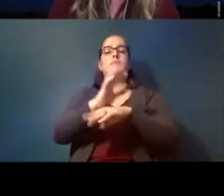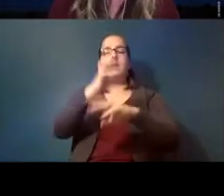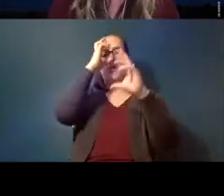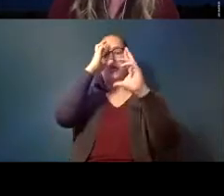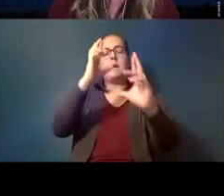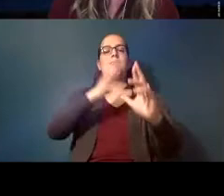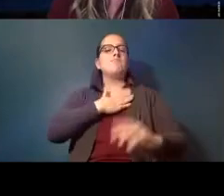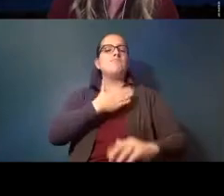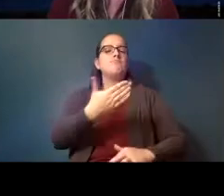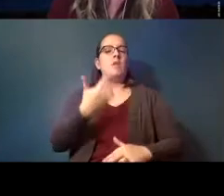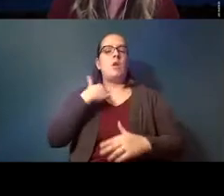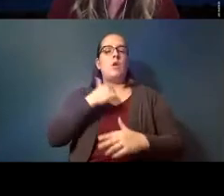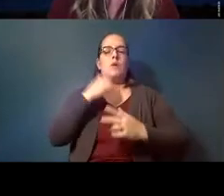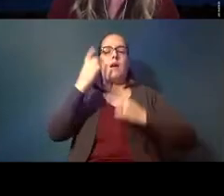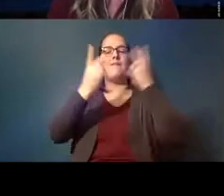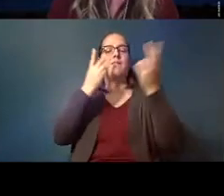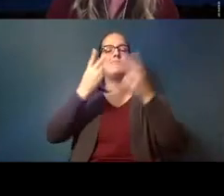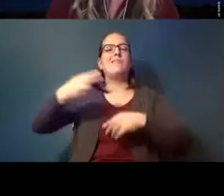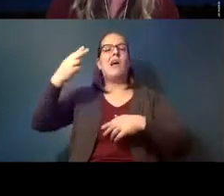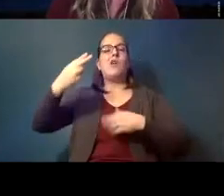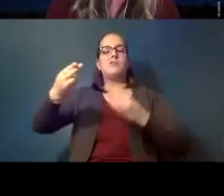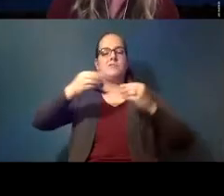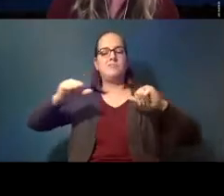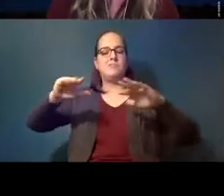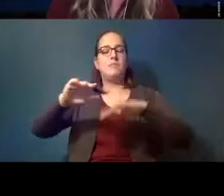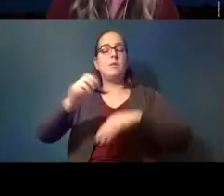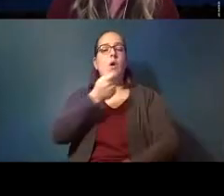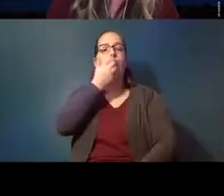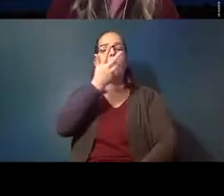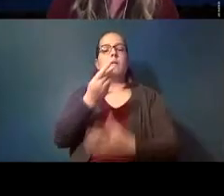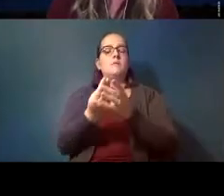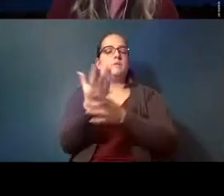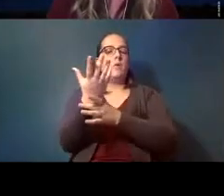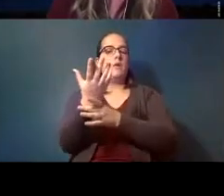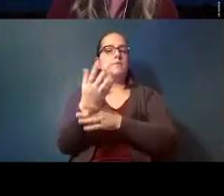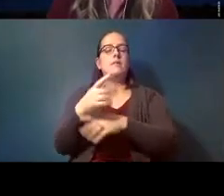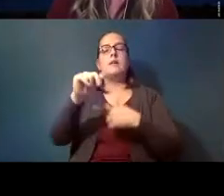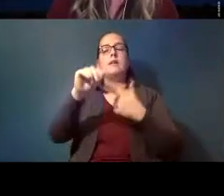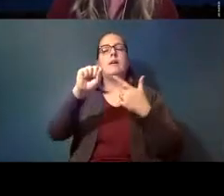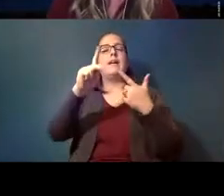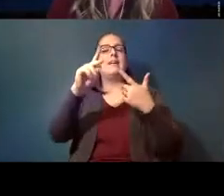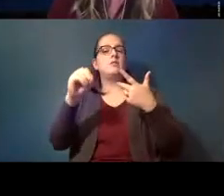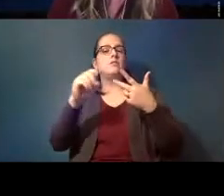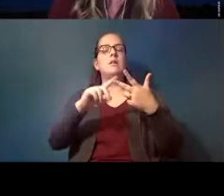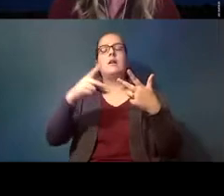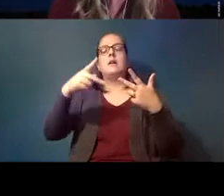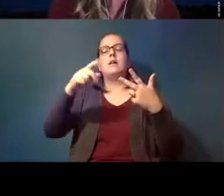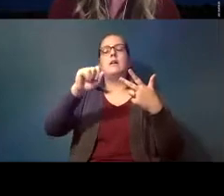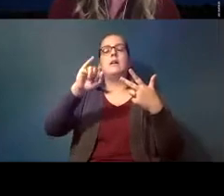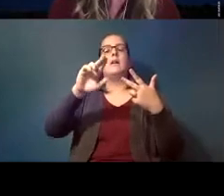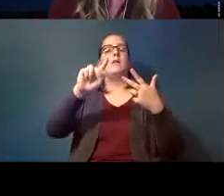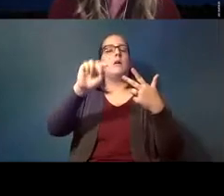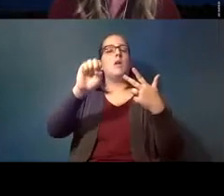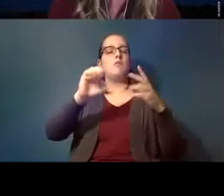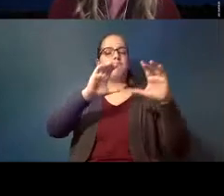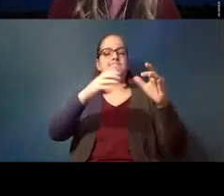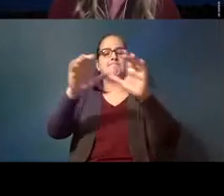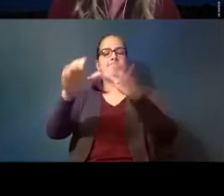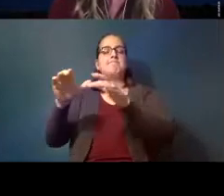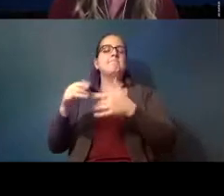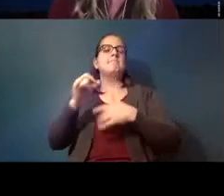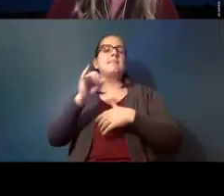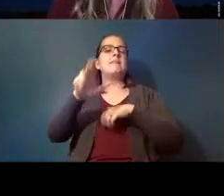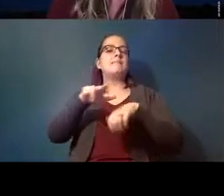historical territories of the warm springs wasco and paiute bands of native americans these bands